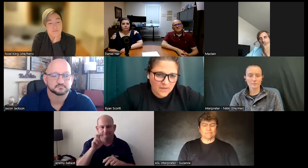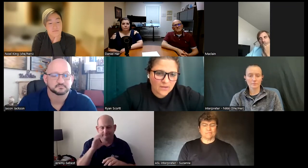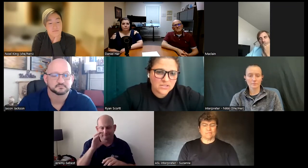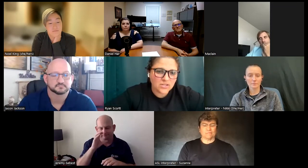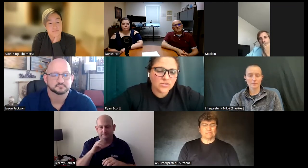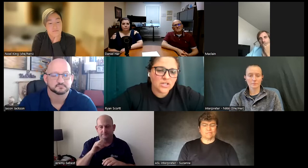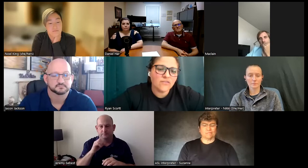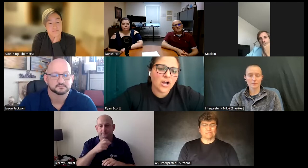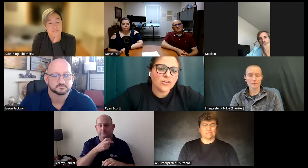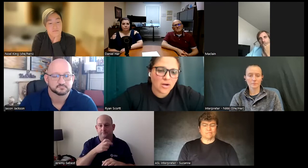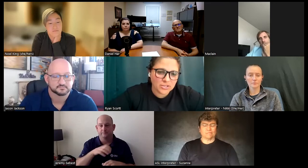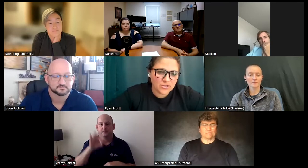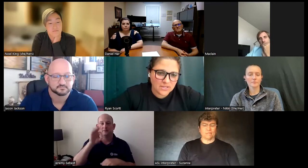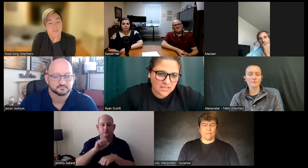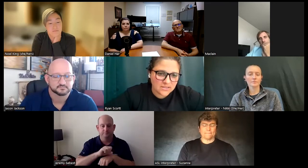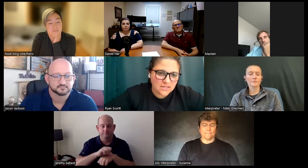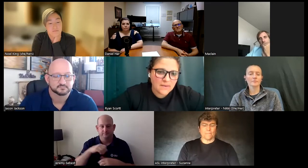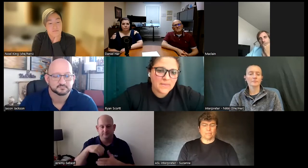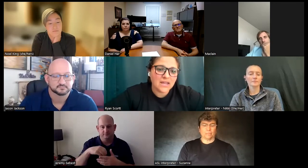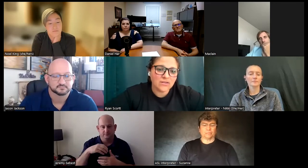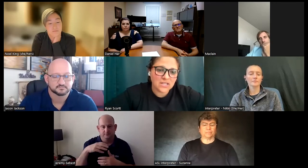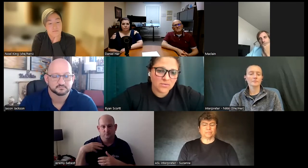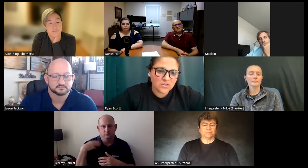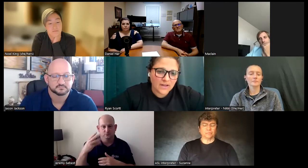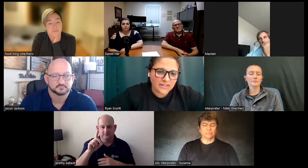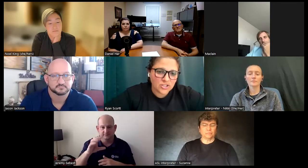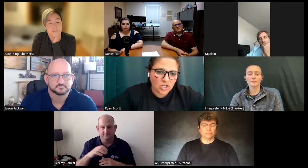I was still looking for other opportunities and I was able to find a